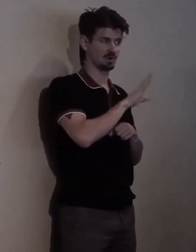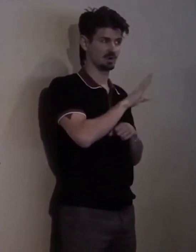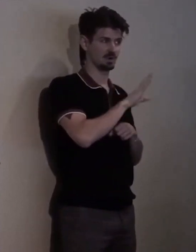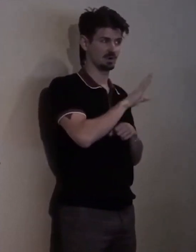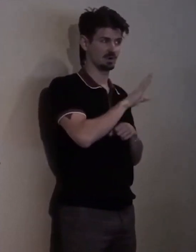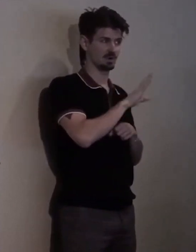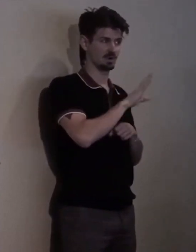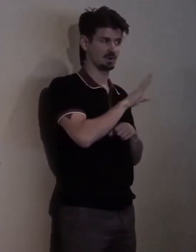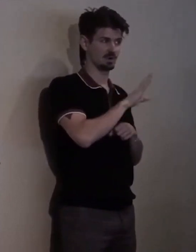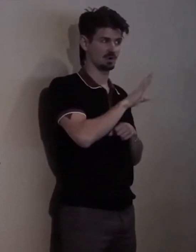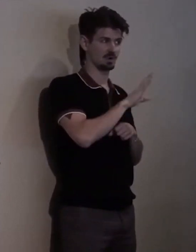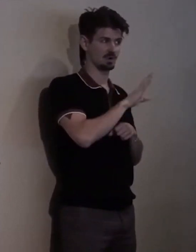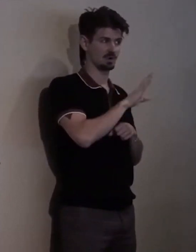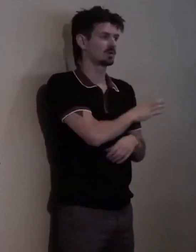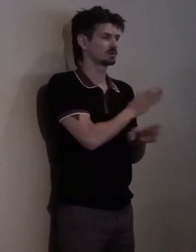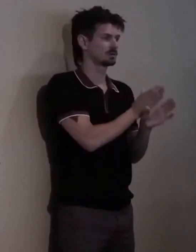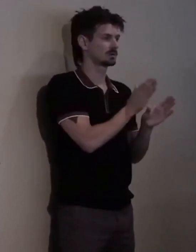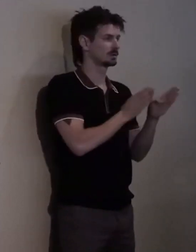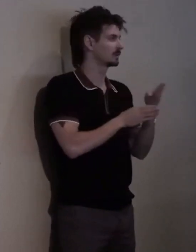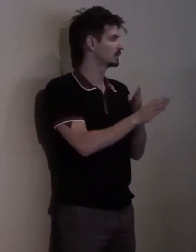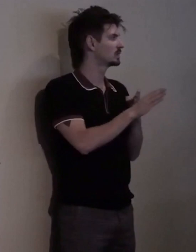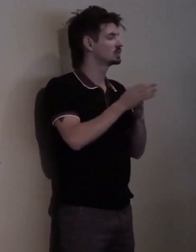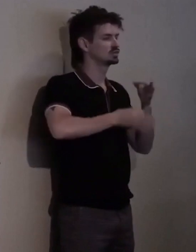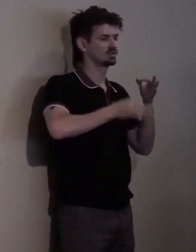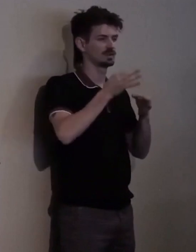with a minor in juvenile justice from Regis University.